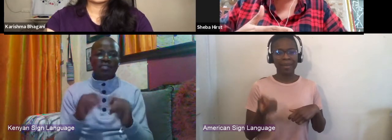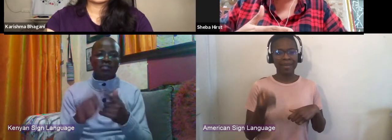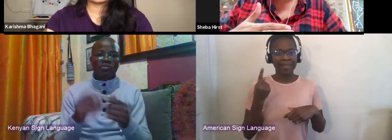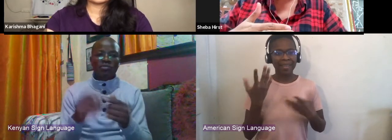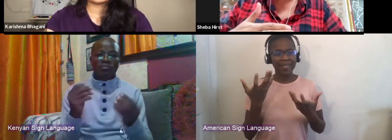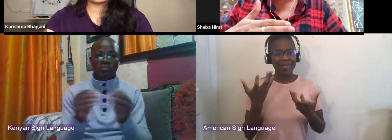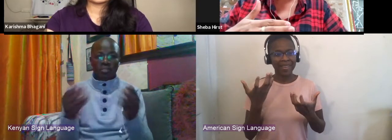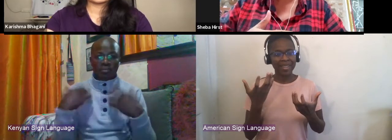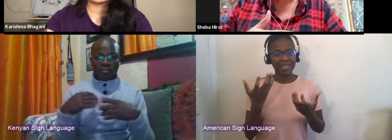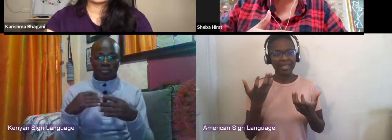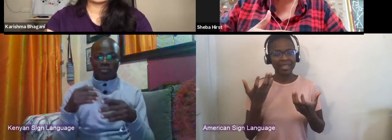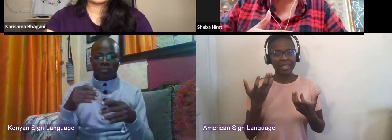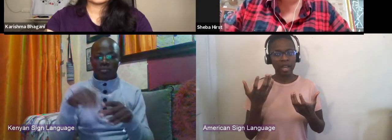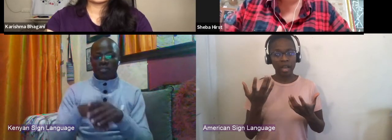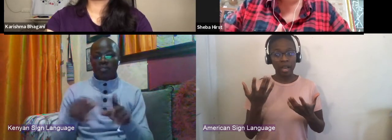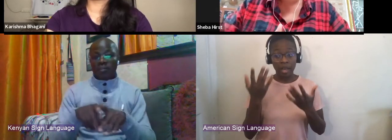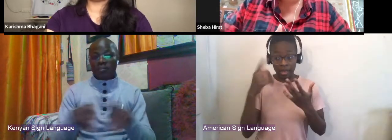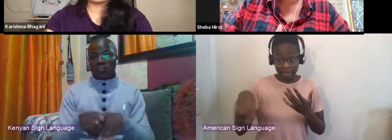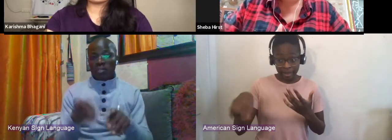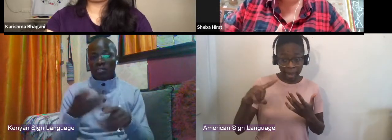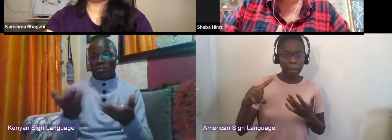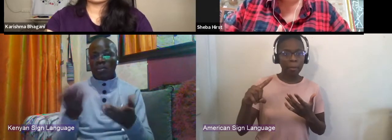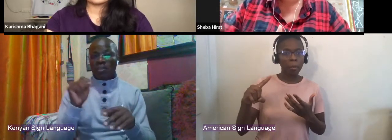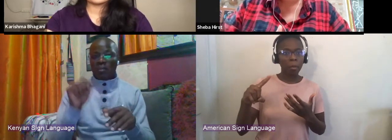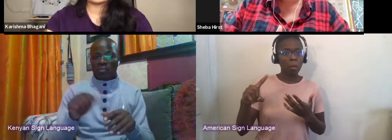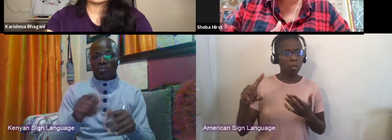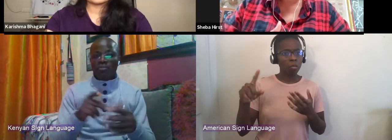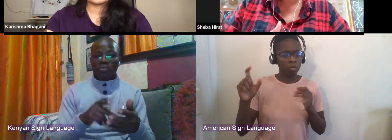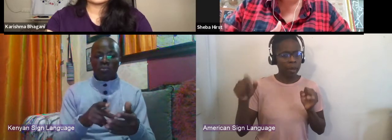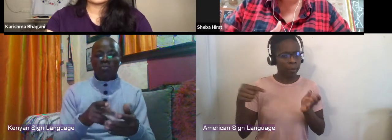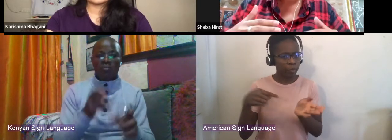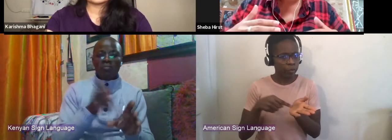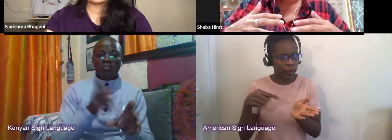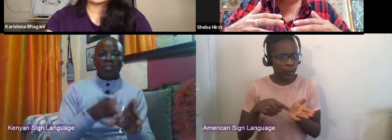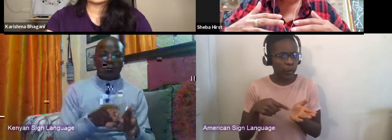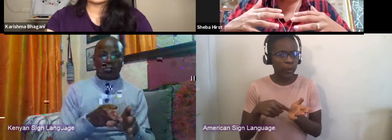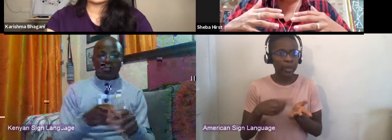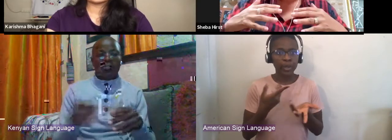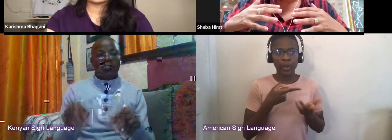at the place that they can afford to participate. And I think you have to have a real, I mean,